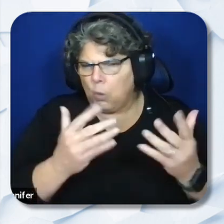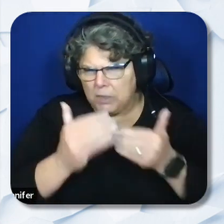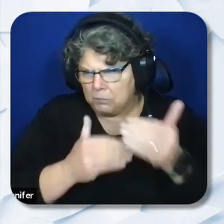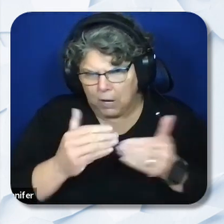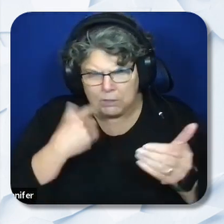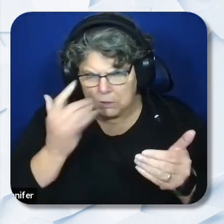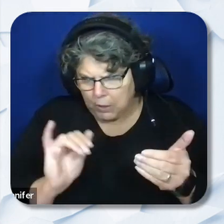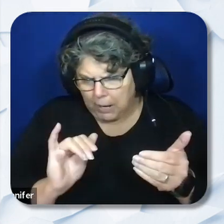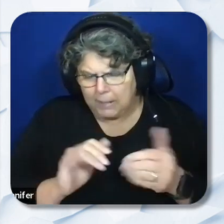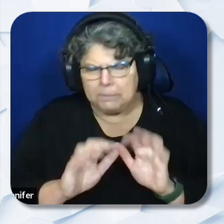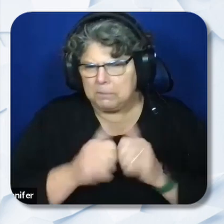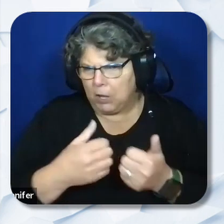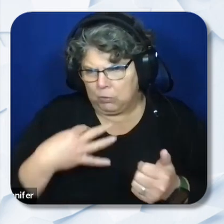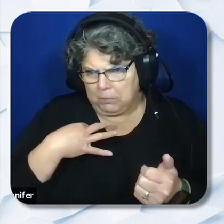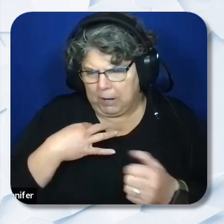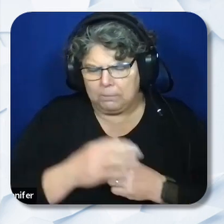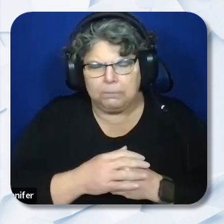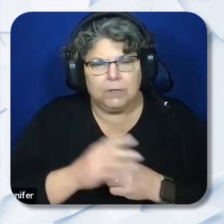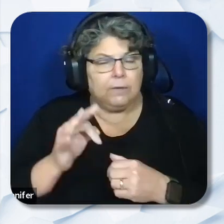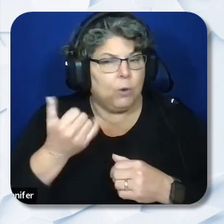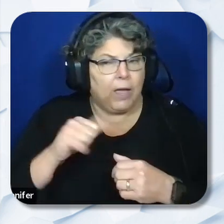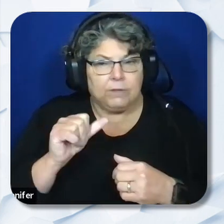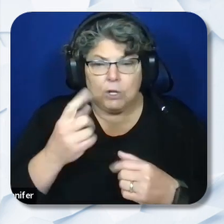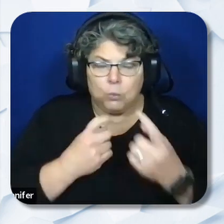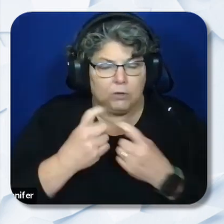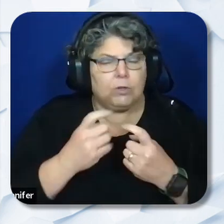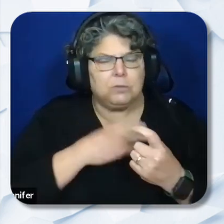of the applications. Again, if you have any questions, please feel free to drop them in